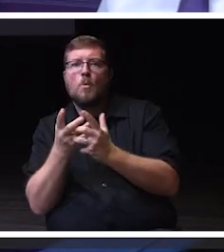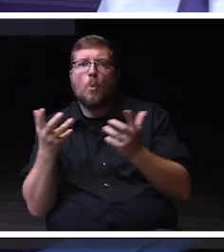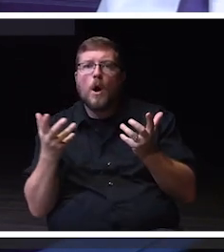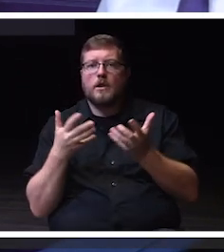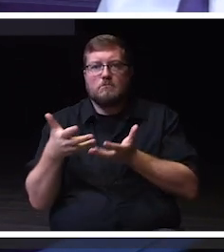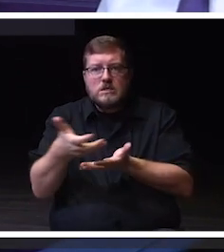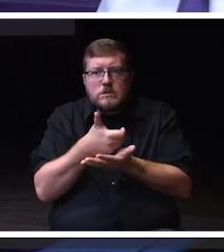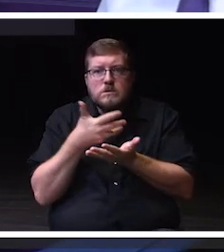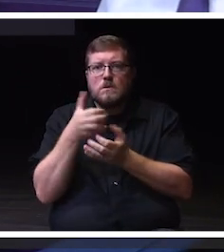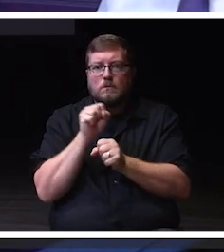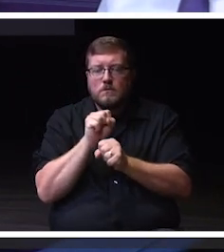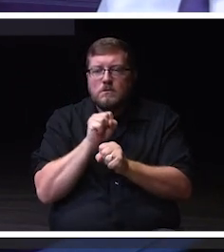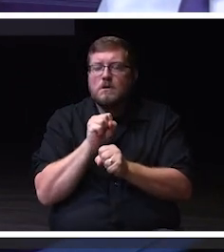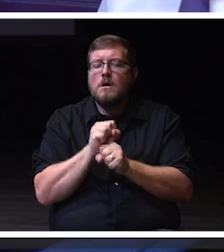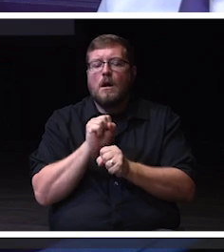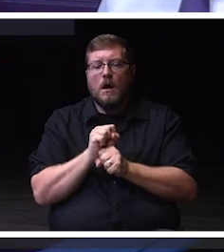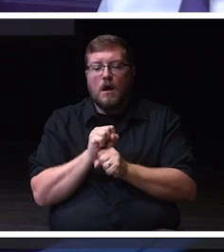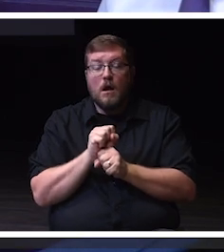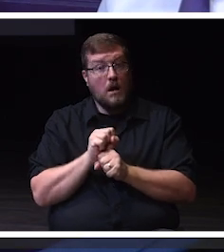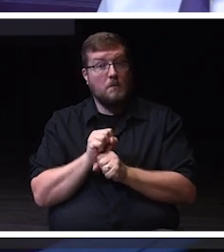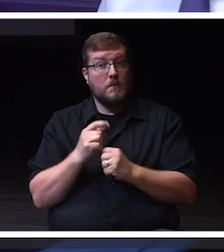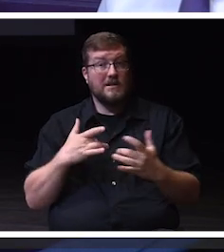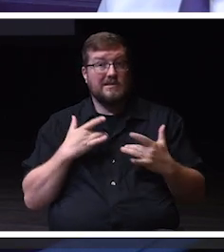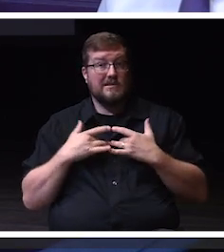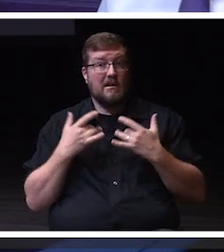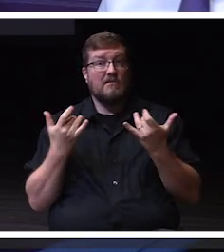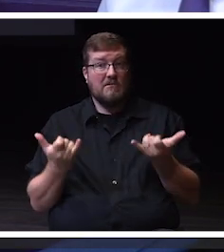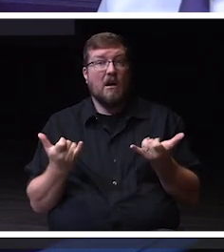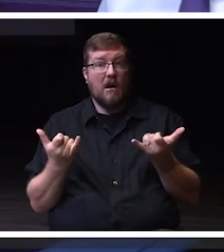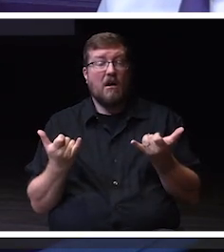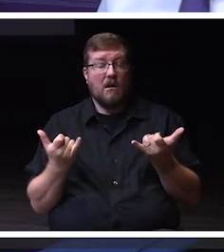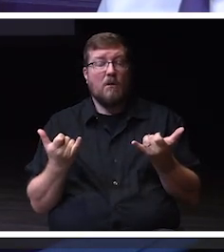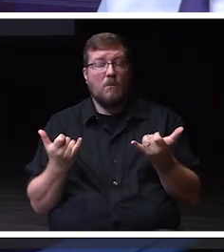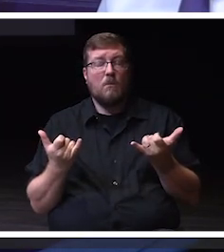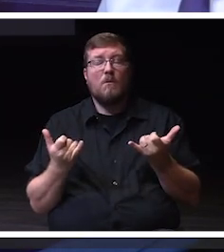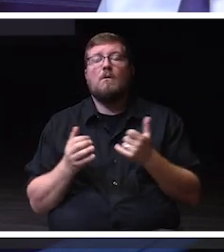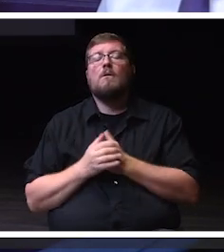This excites me, because we haven't had